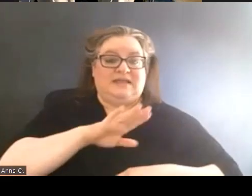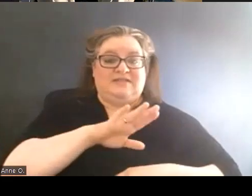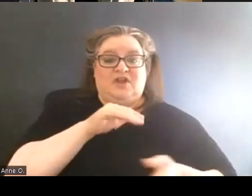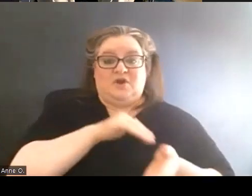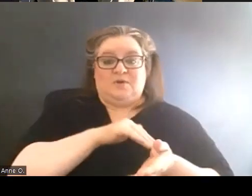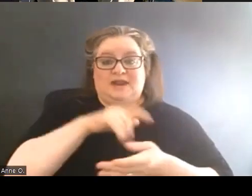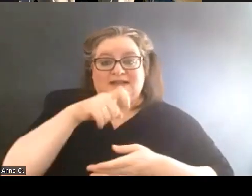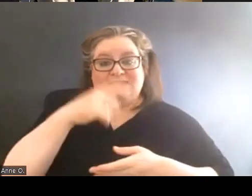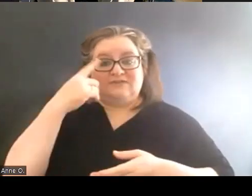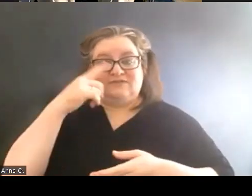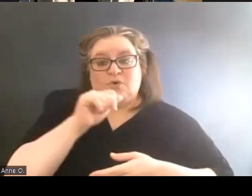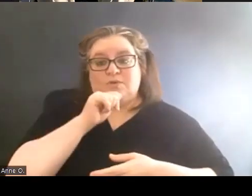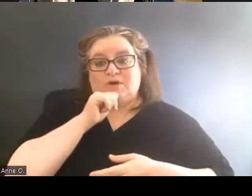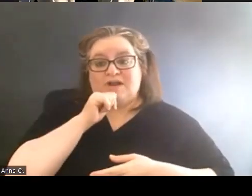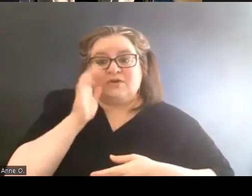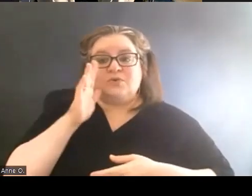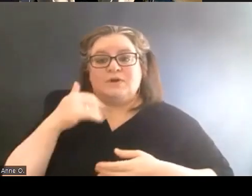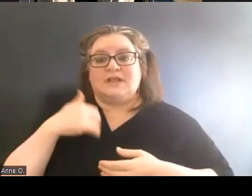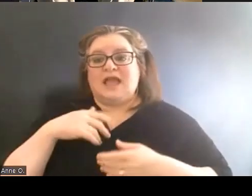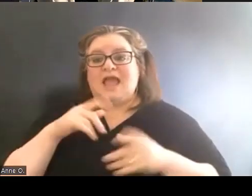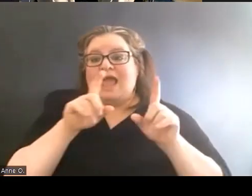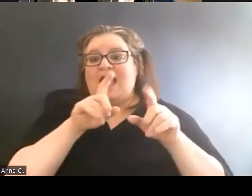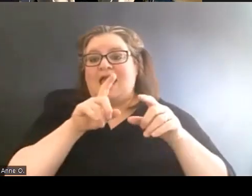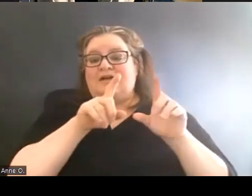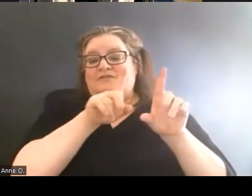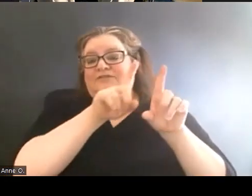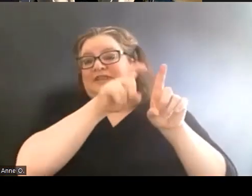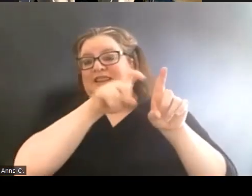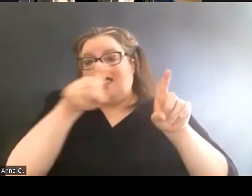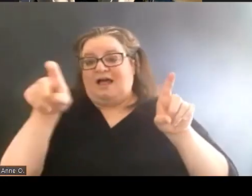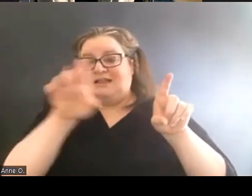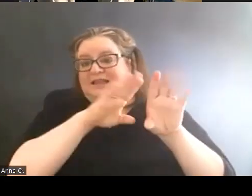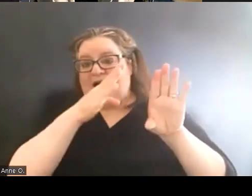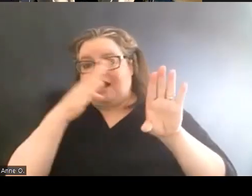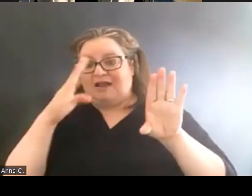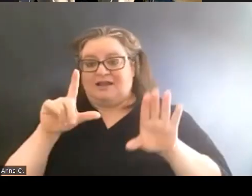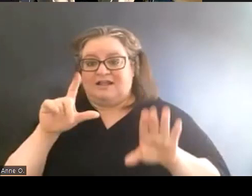It will have lockers, it has an office